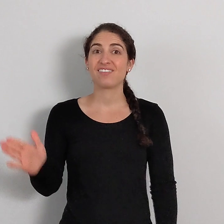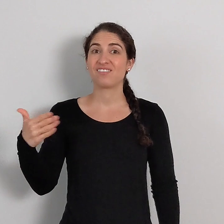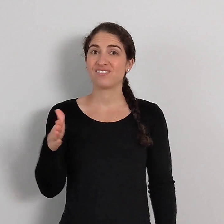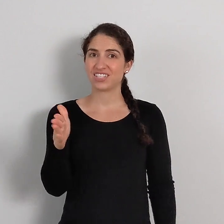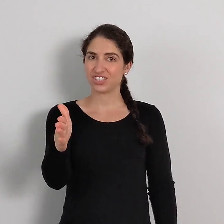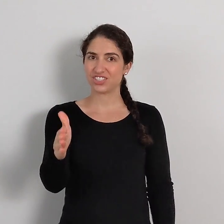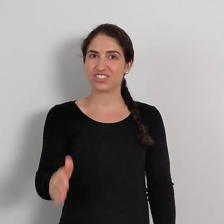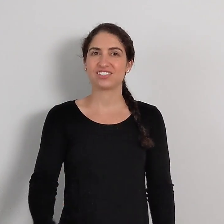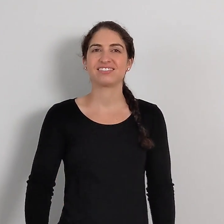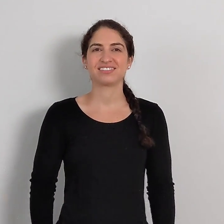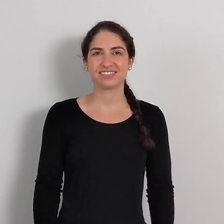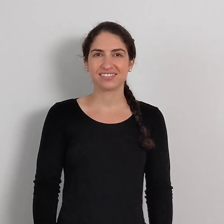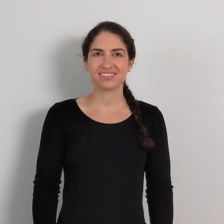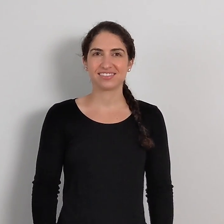FISH